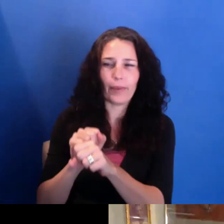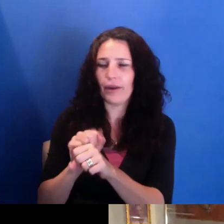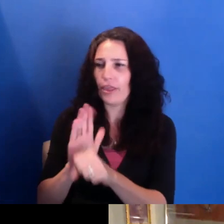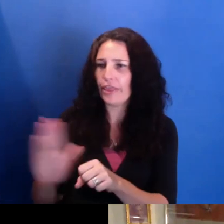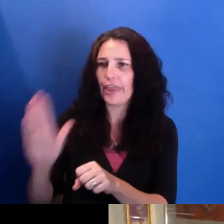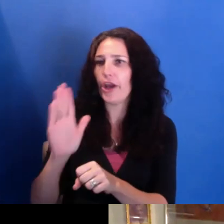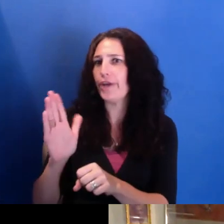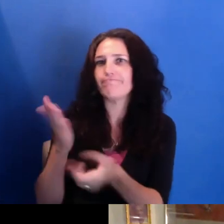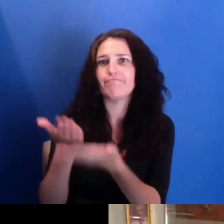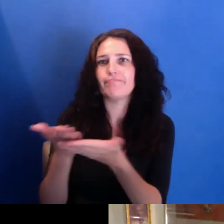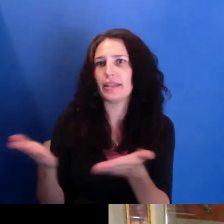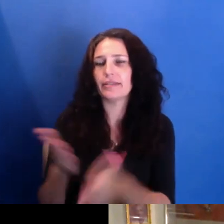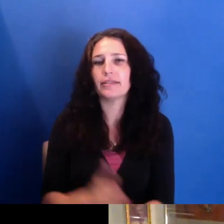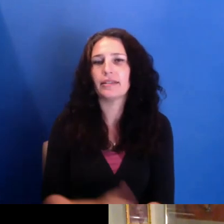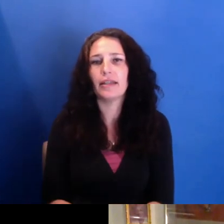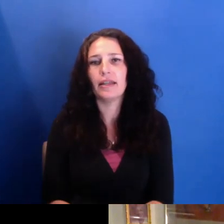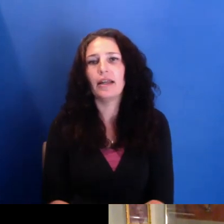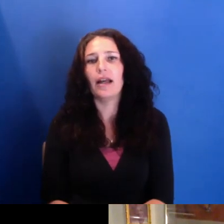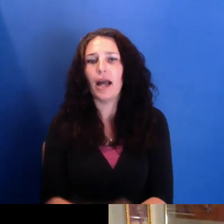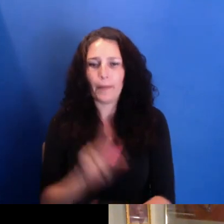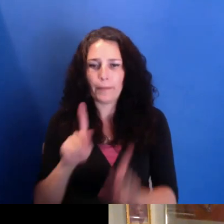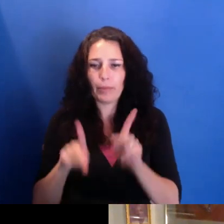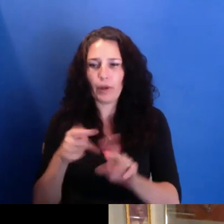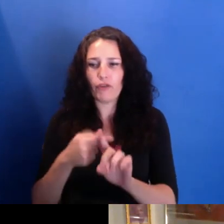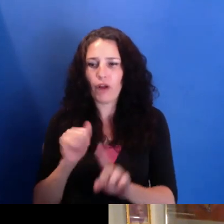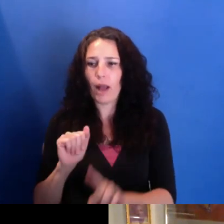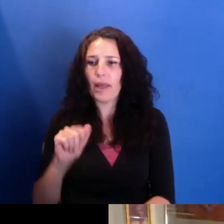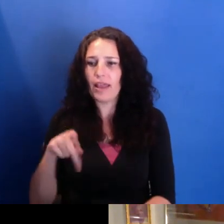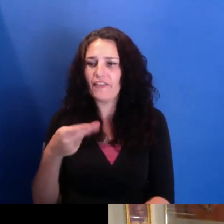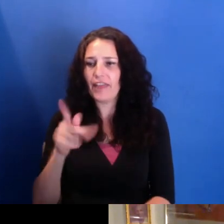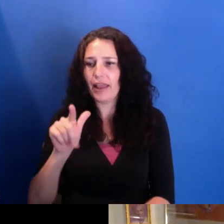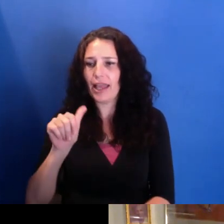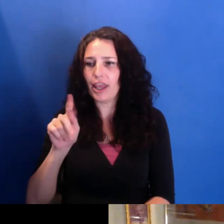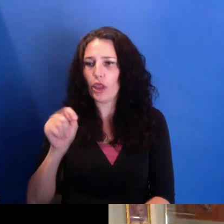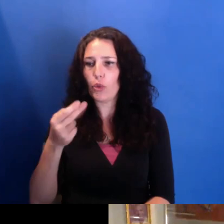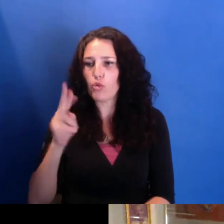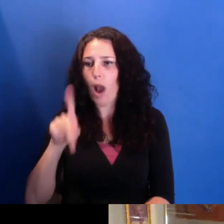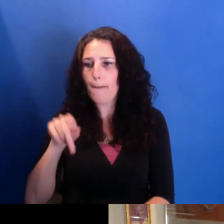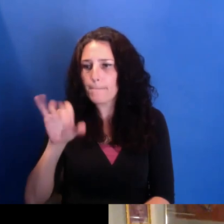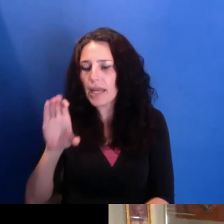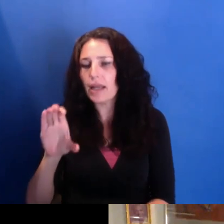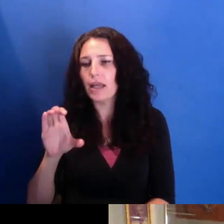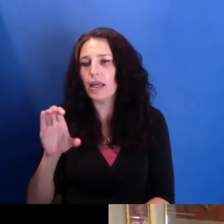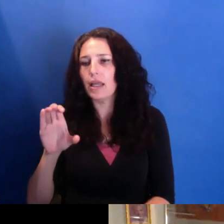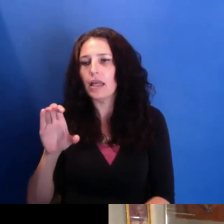in the philanthropic community that understand this work. It means a lot to me--